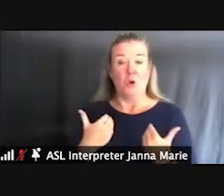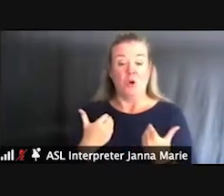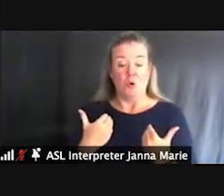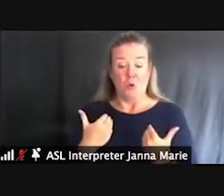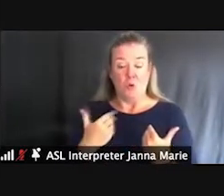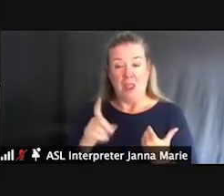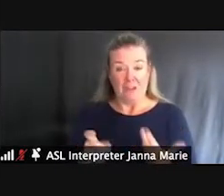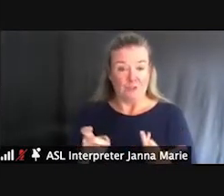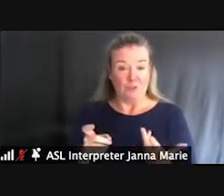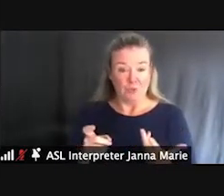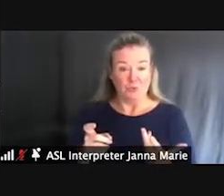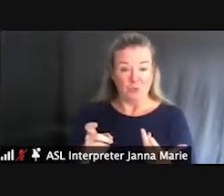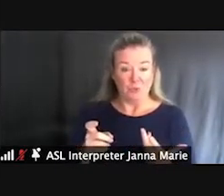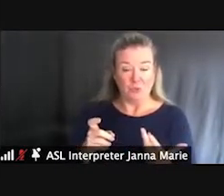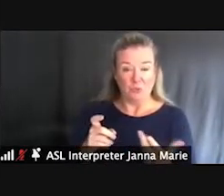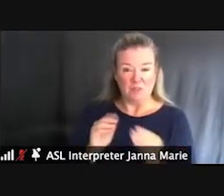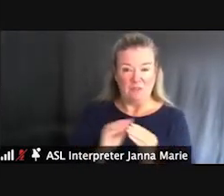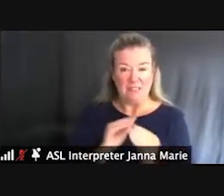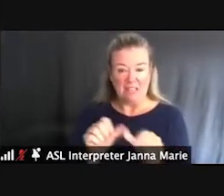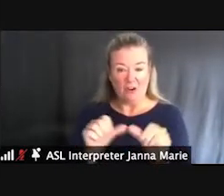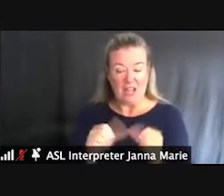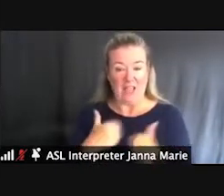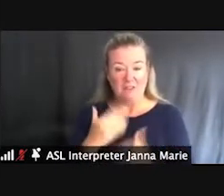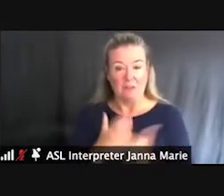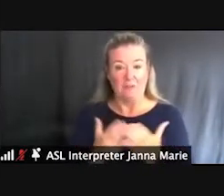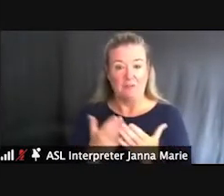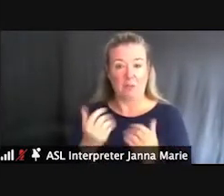areas where we had to have somewhat of an elevated boardwalk, a lumber boardwalk there.